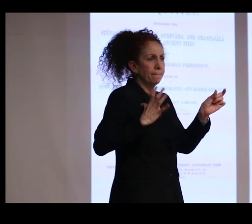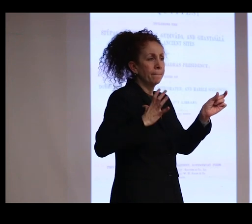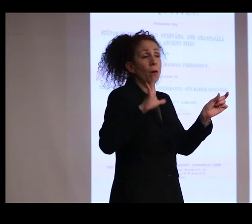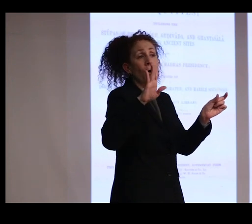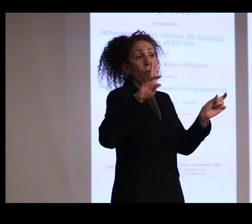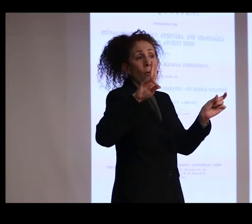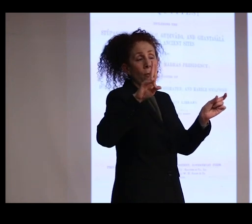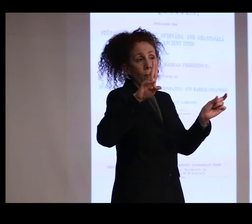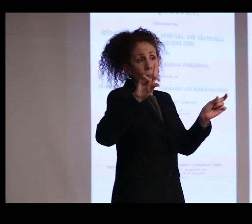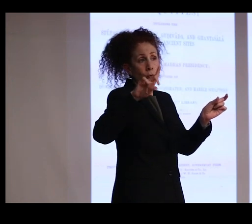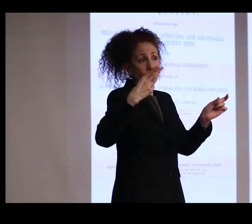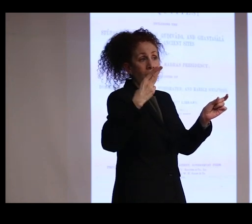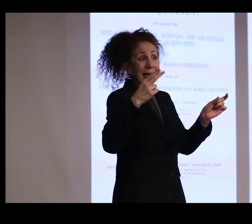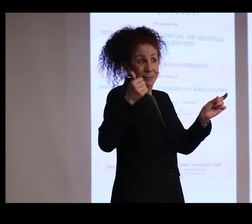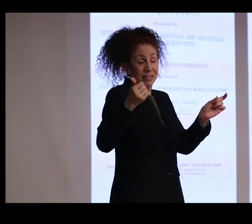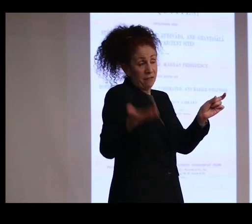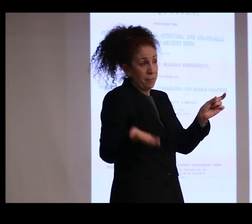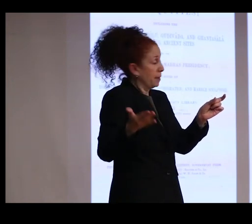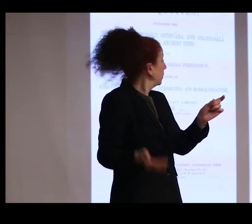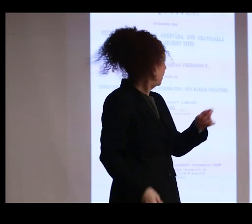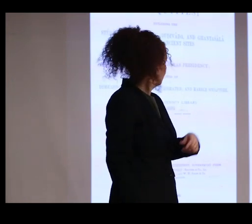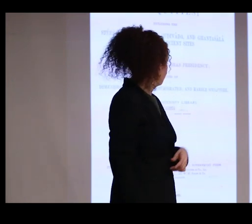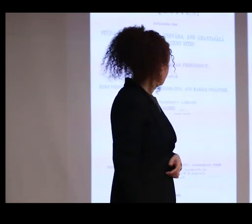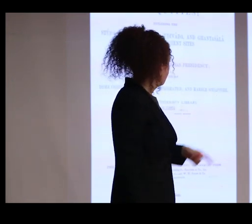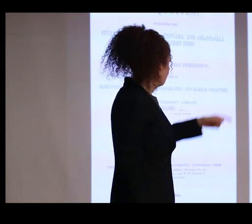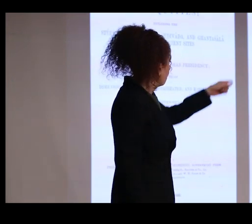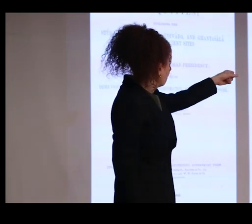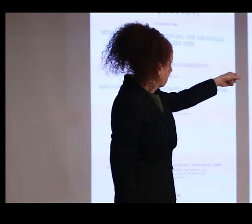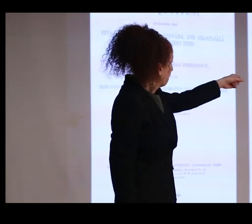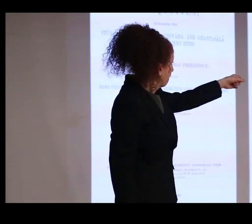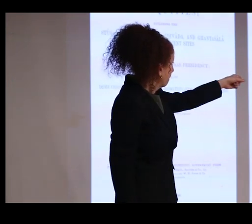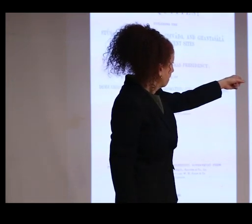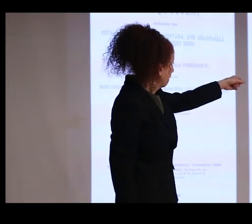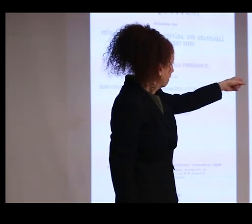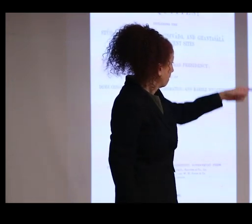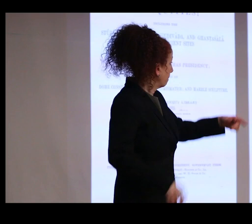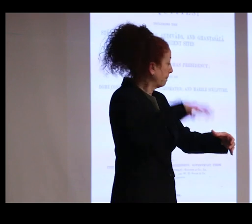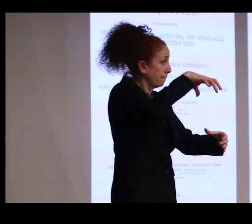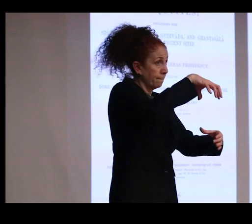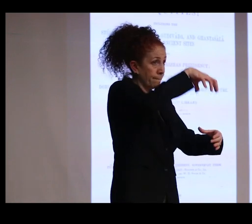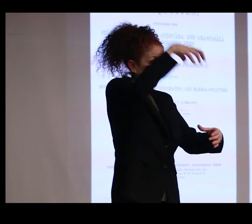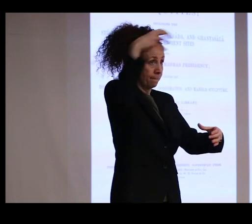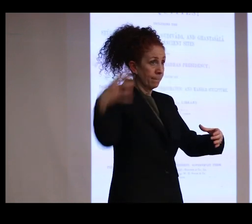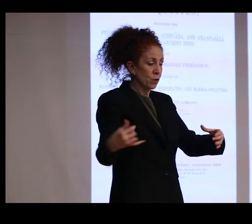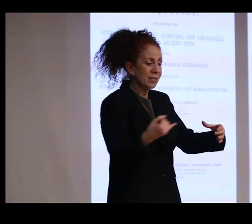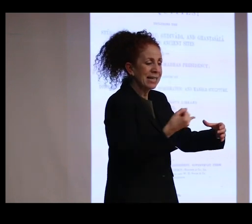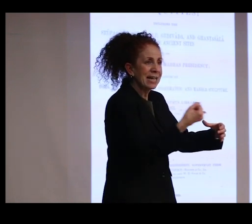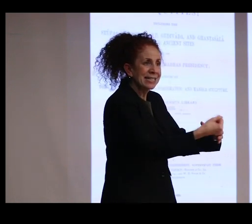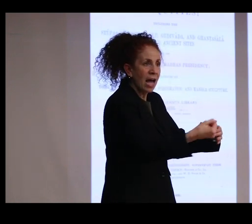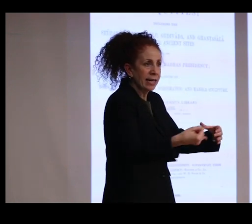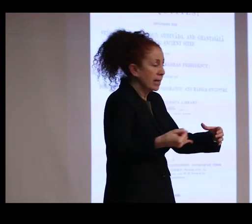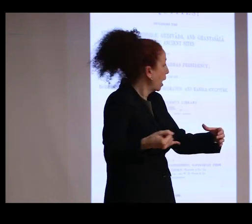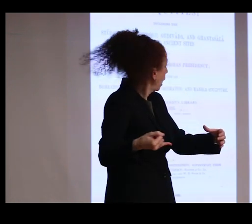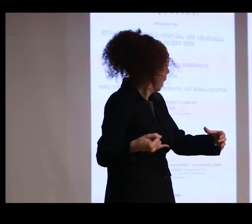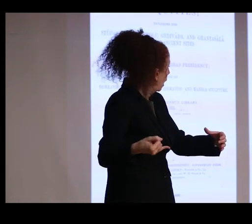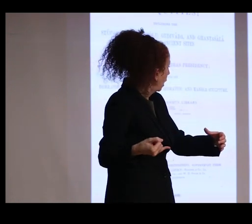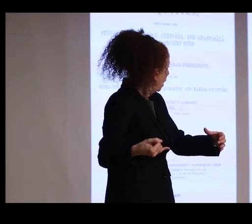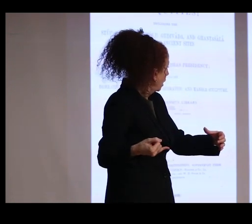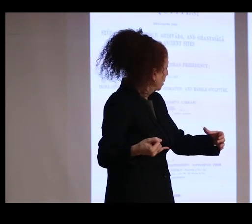and if you can see here, this is one of the caskets. And inside it, there's a sort of dotted line here. This is this object.